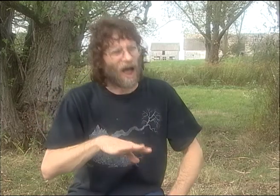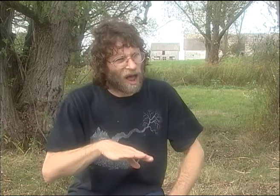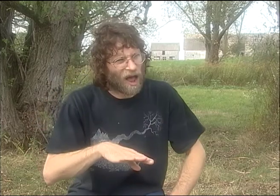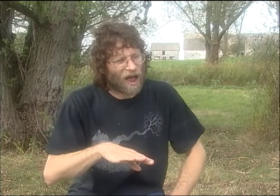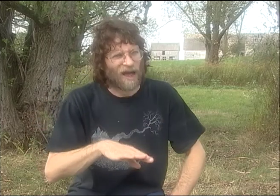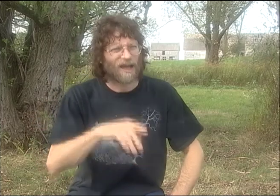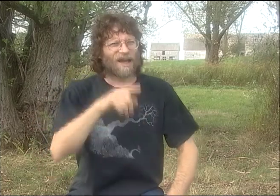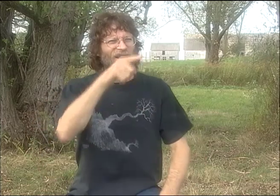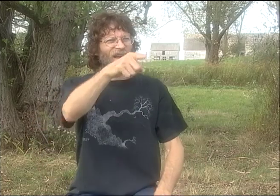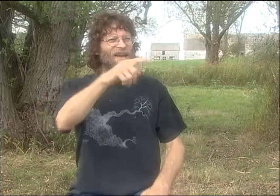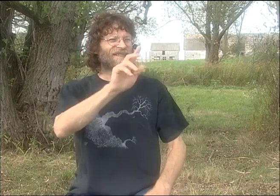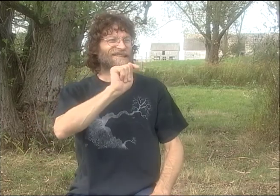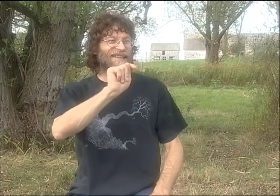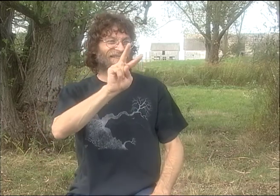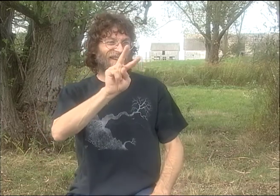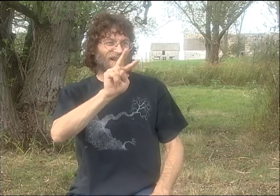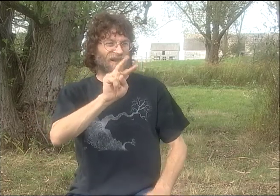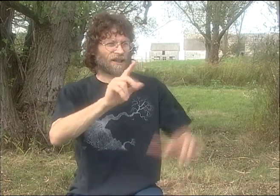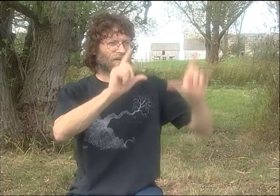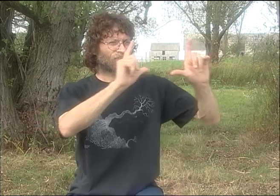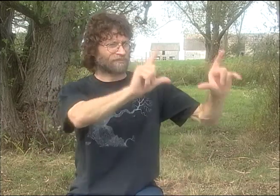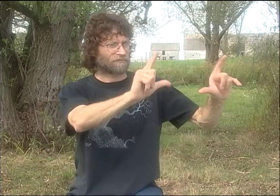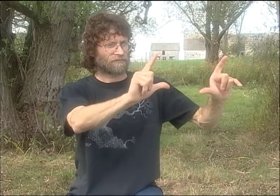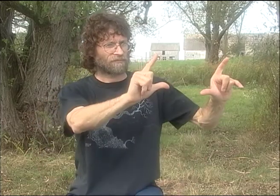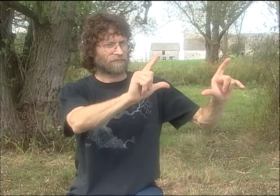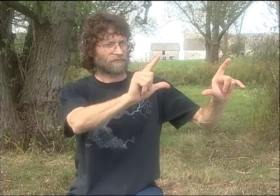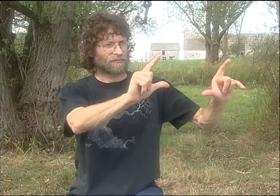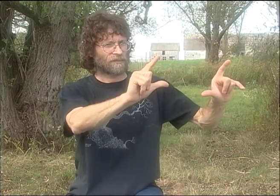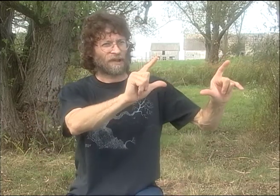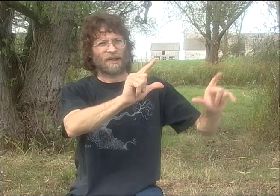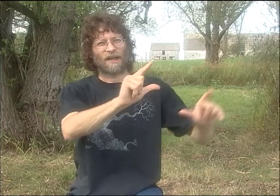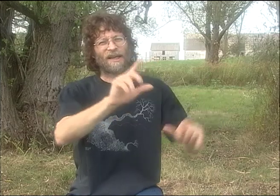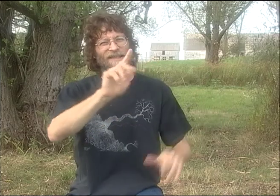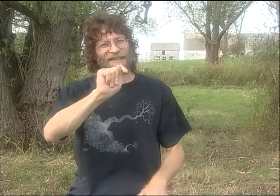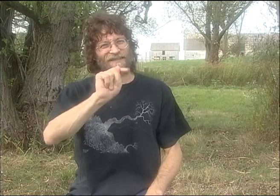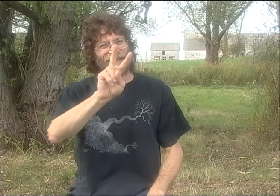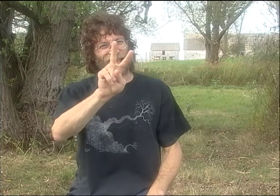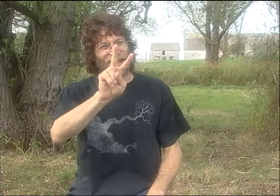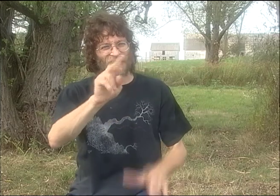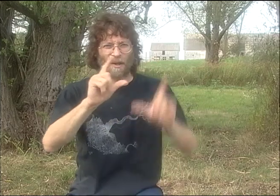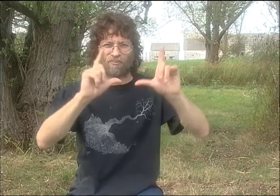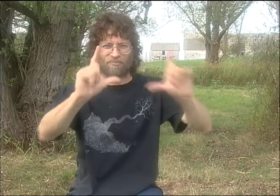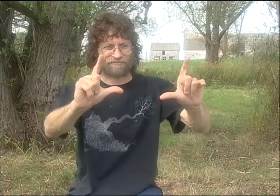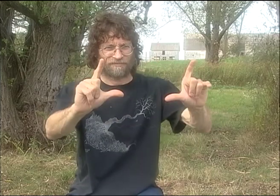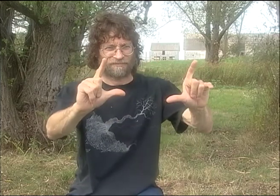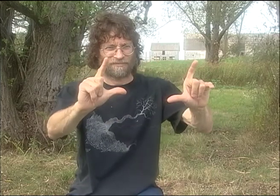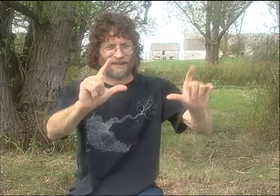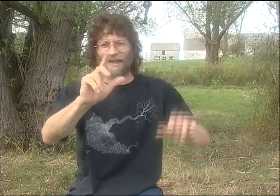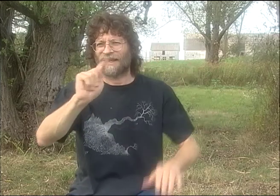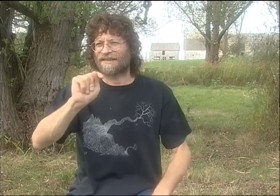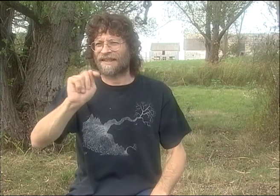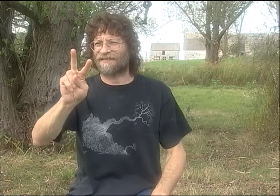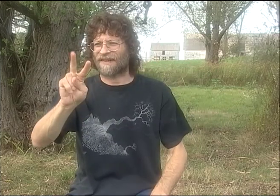I WALKED INTO HIS HOUSE AND HE HAD TVs.